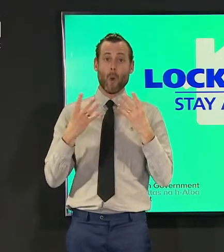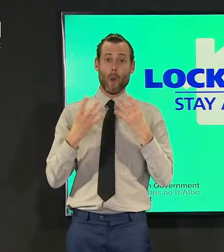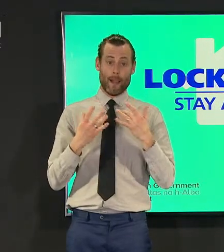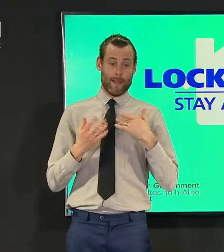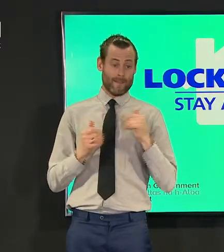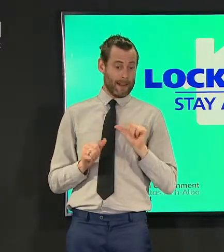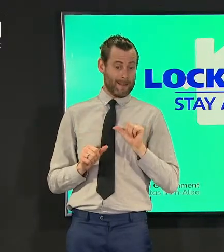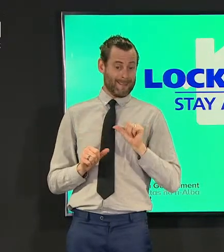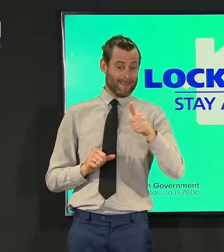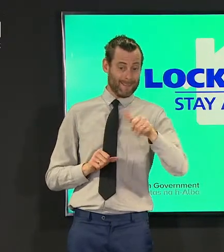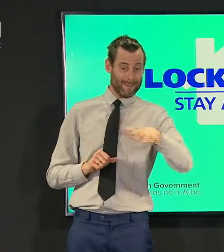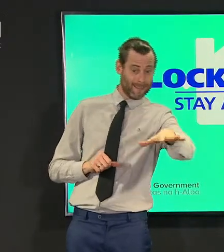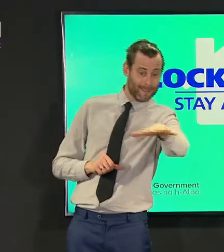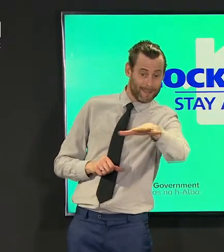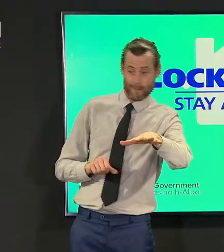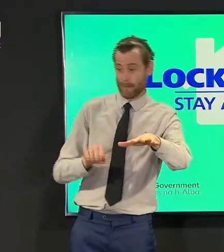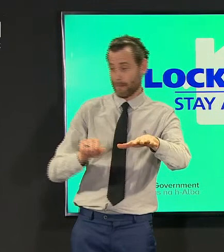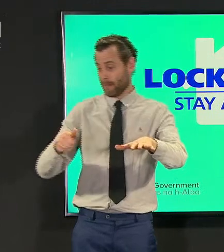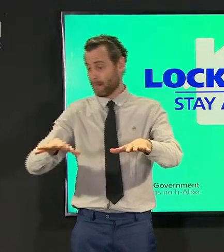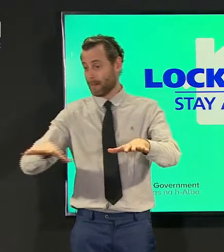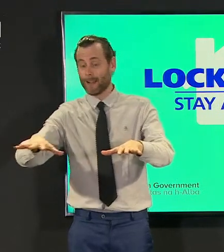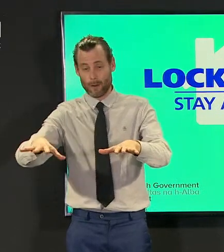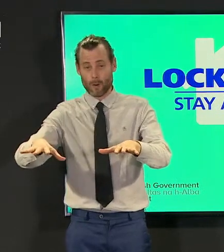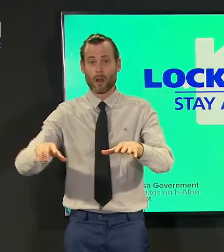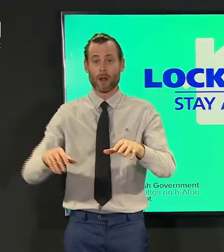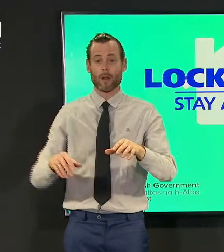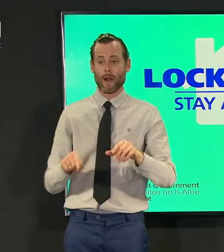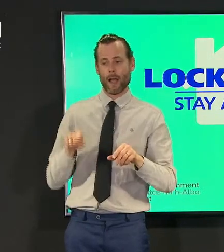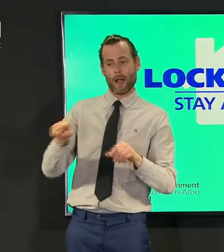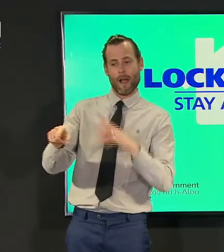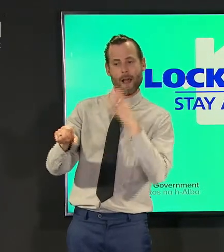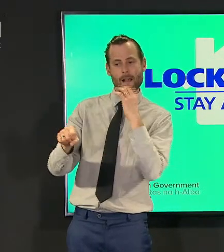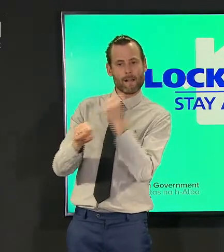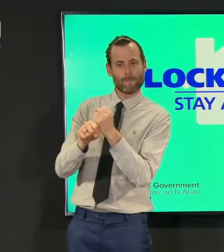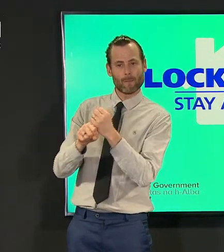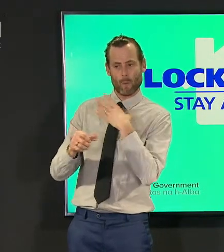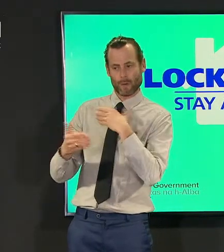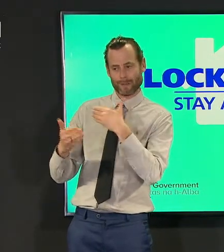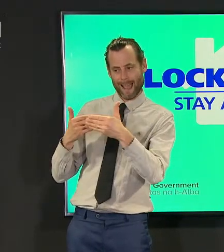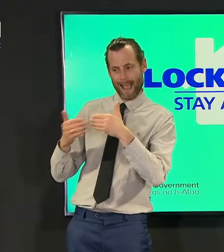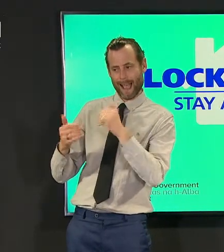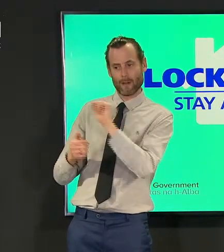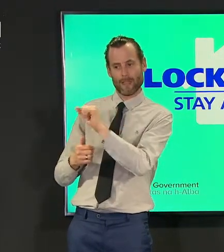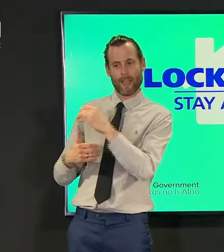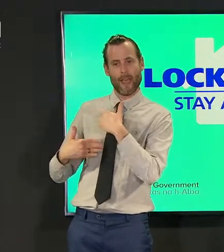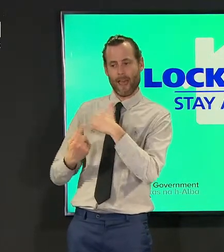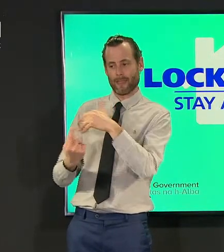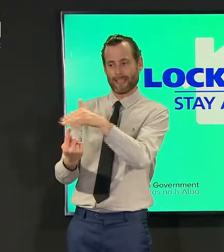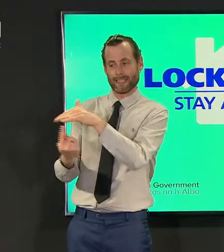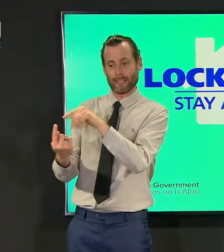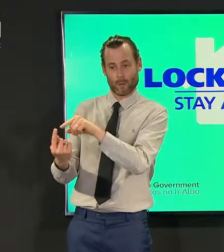positions about how they want to handle a health situation given that health is devolved